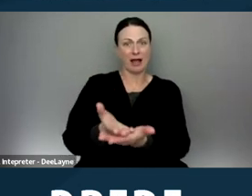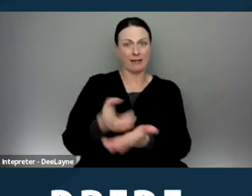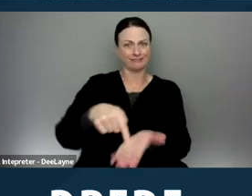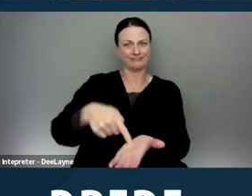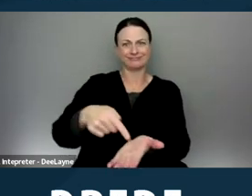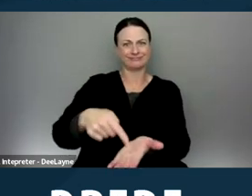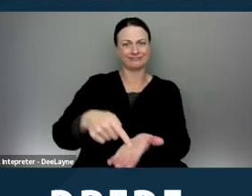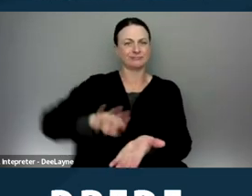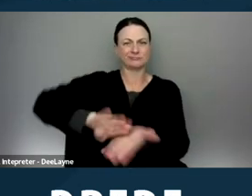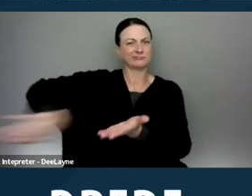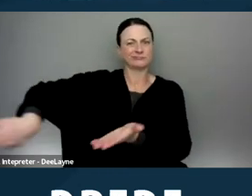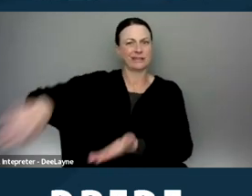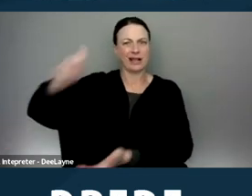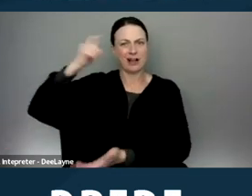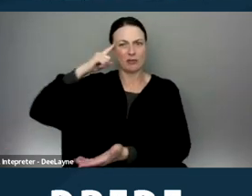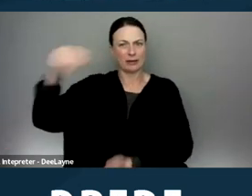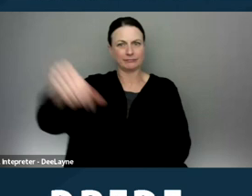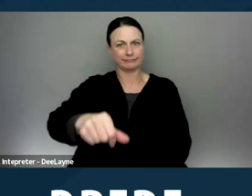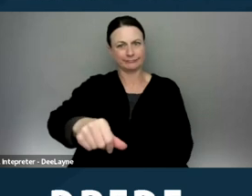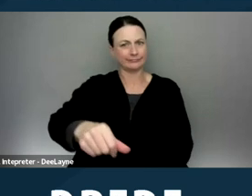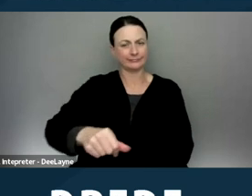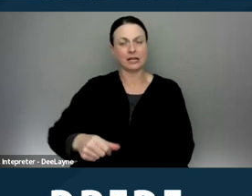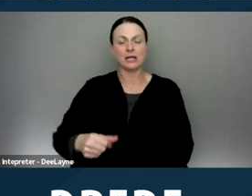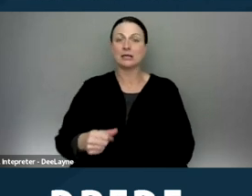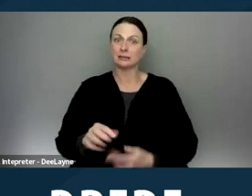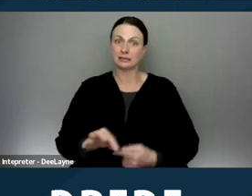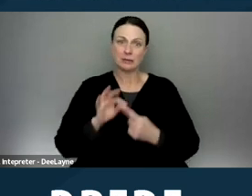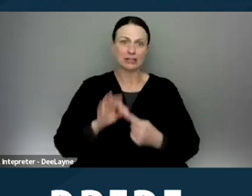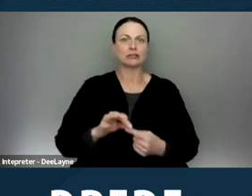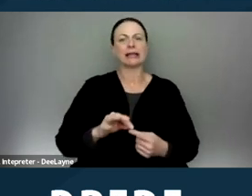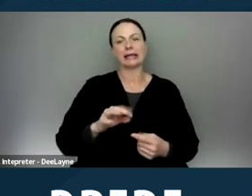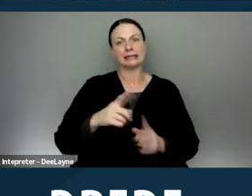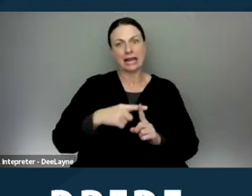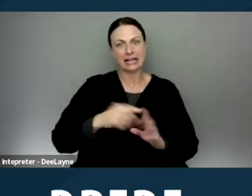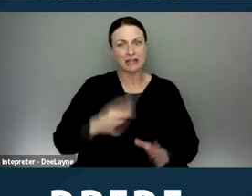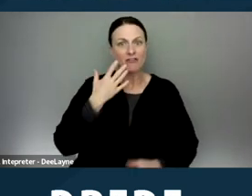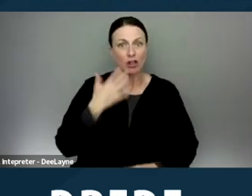A lot of tenants, especially low-income tenants, tenants of color rely on other forms of income